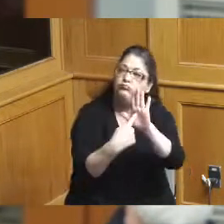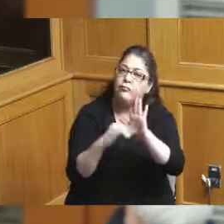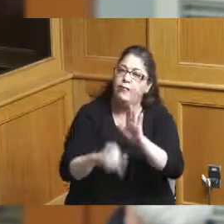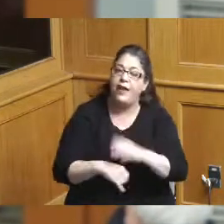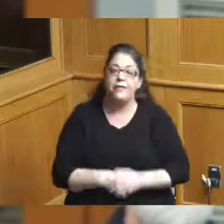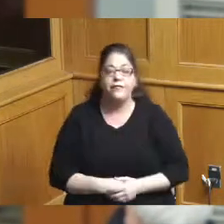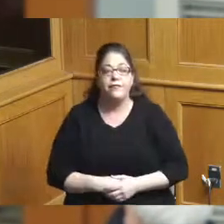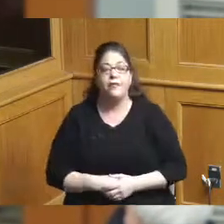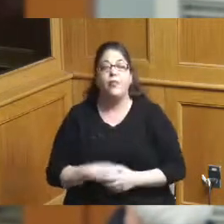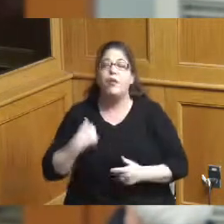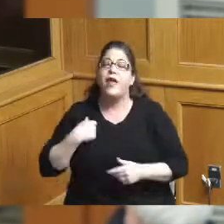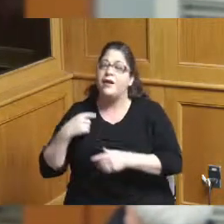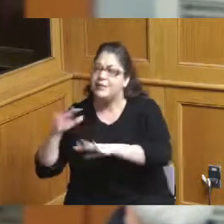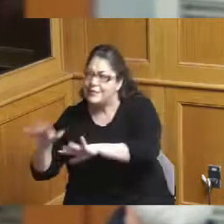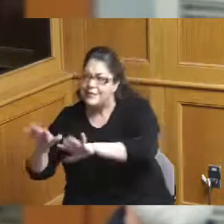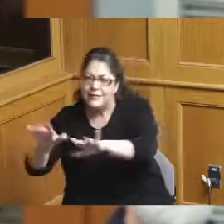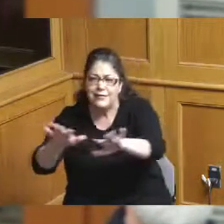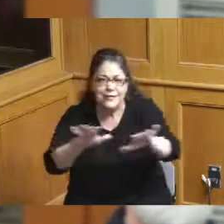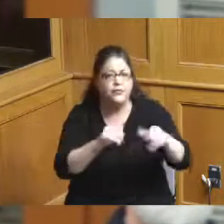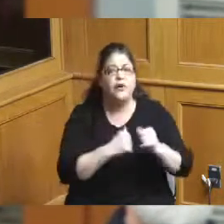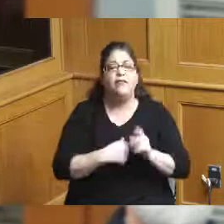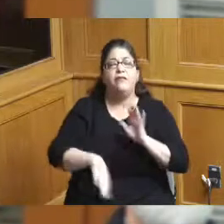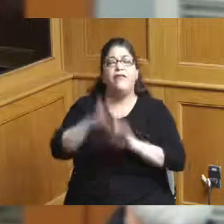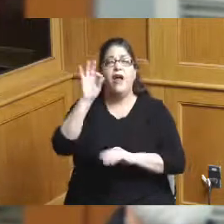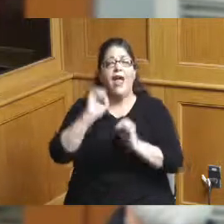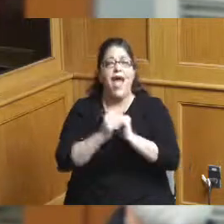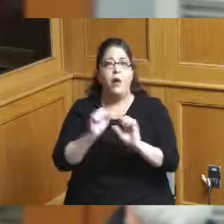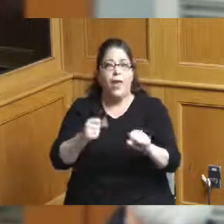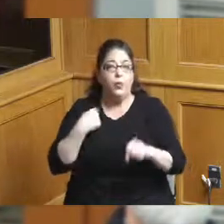to assess what must happen for us finally to compete with other peer cities in our